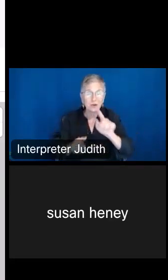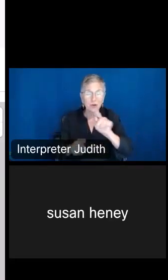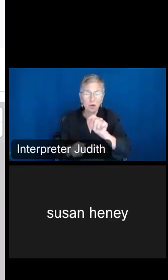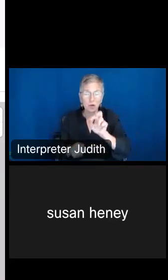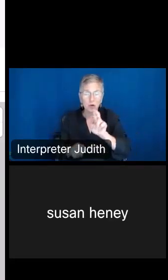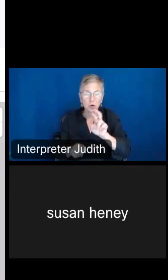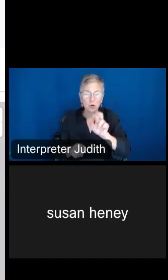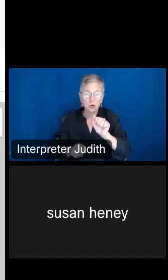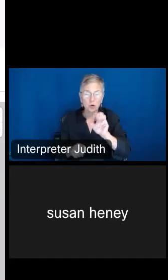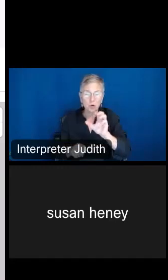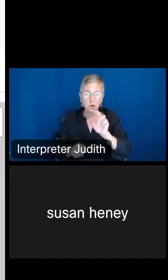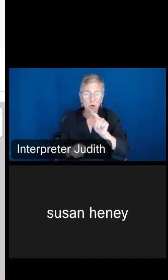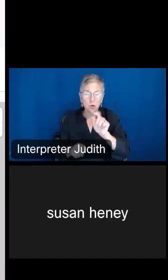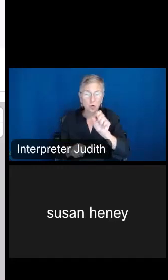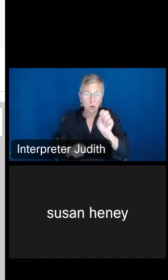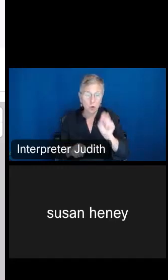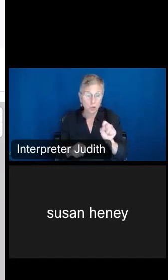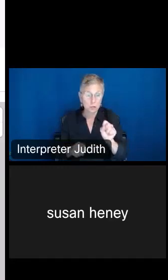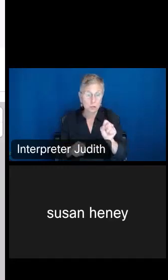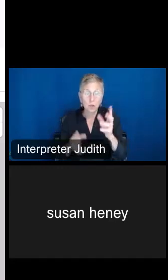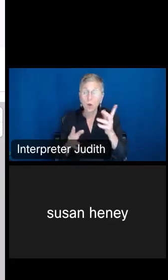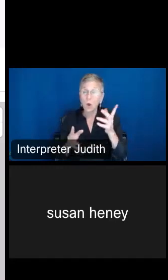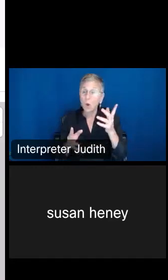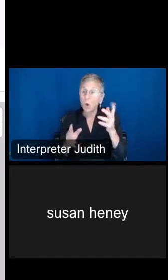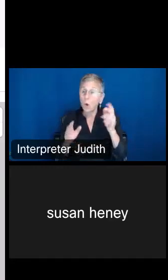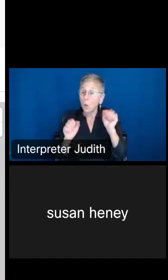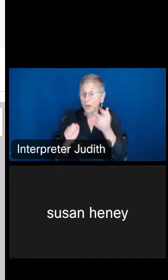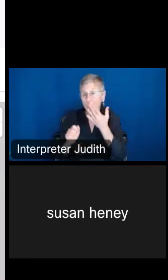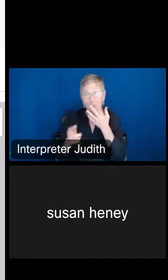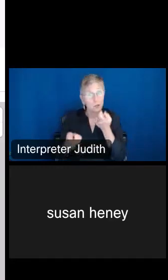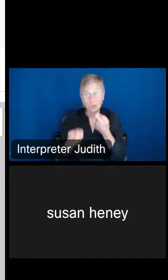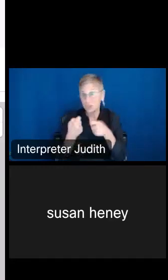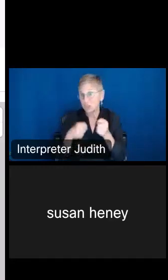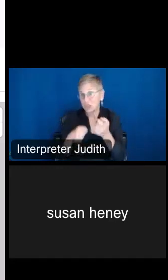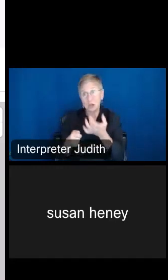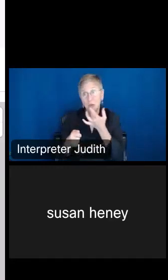what we could do is, we could change our colors. If you prefer to change your colors, it's